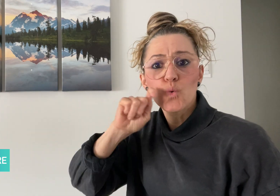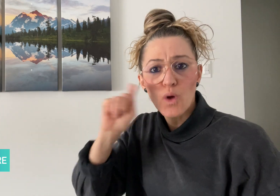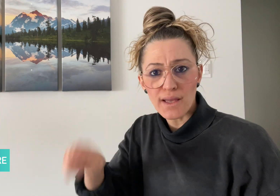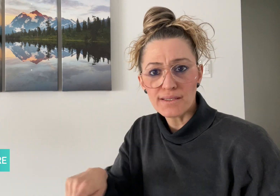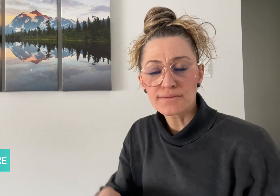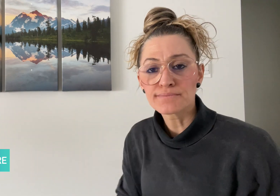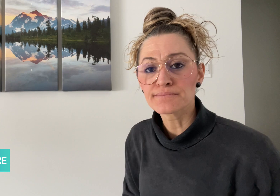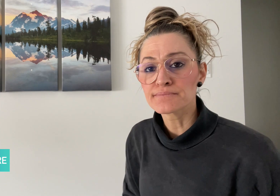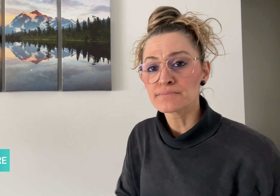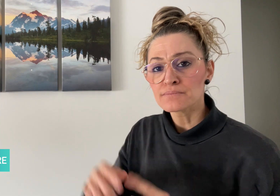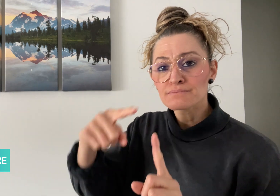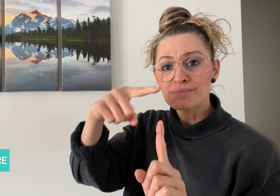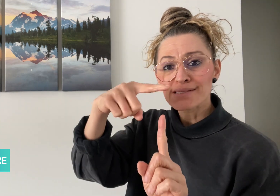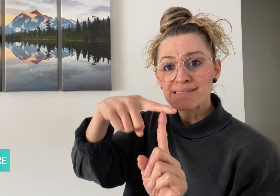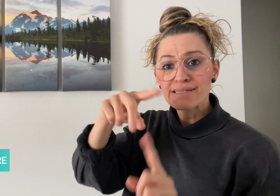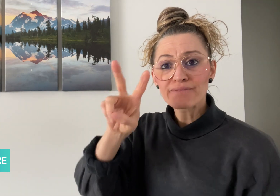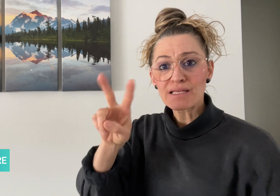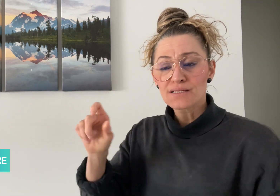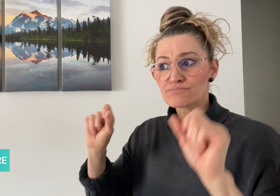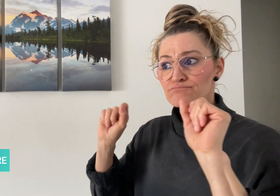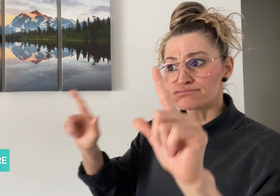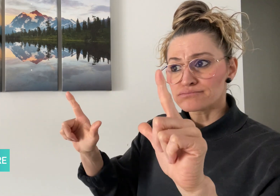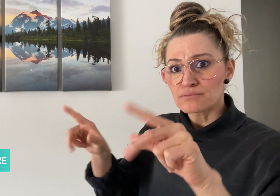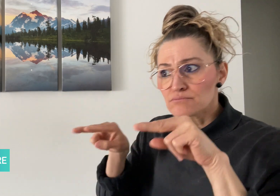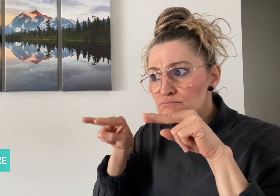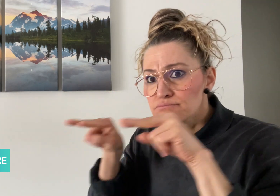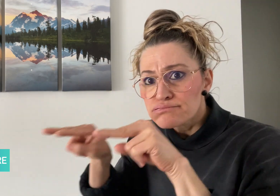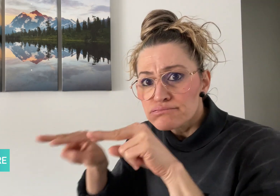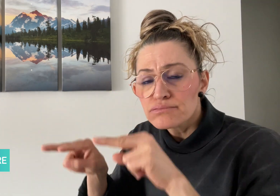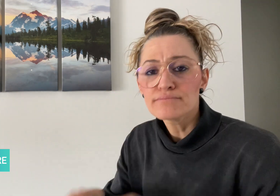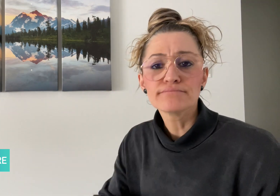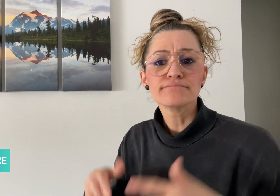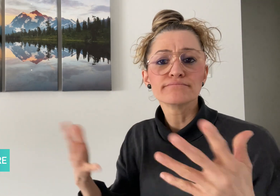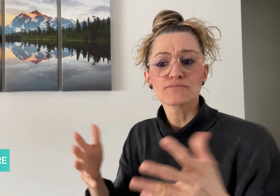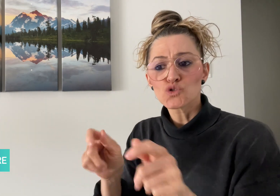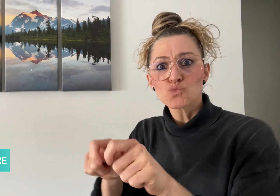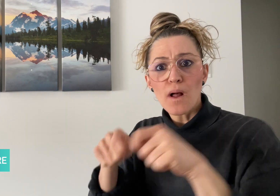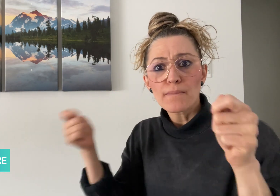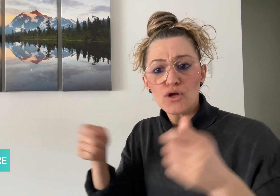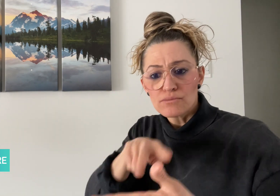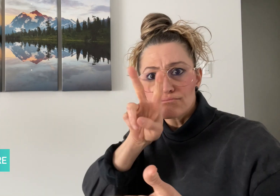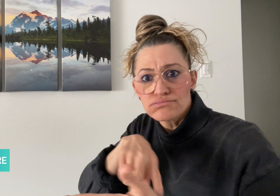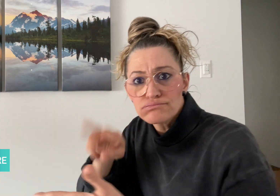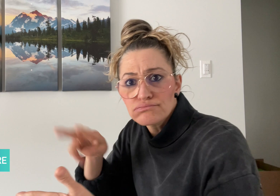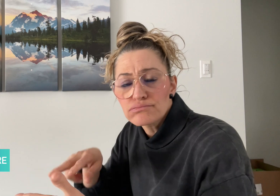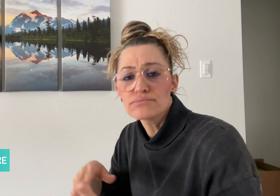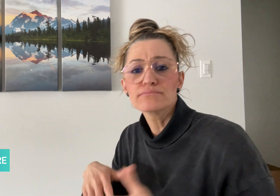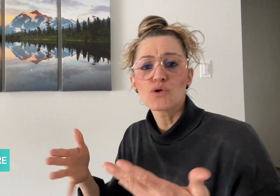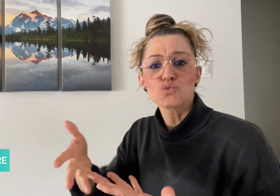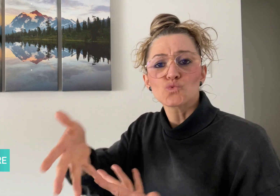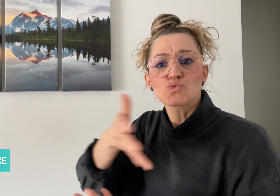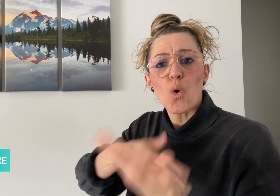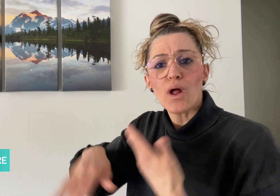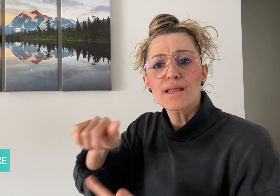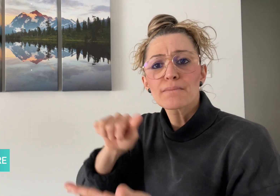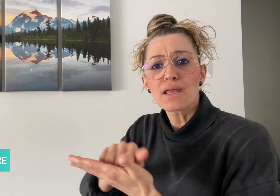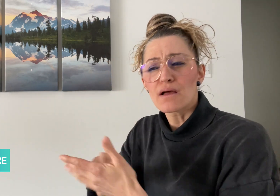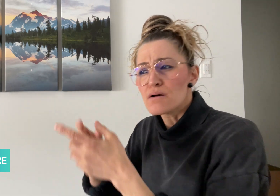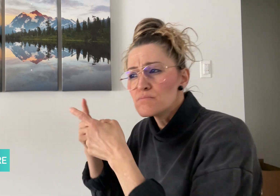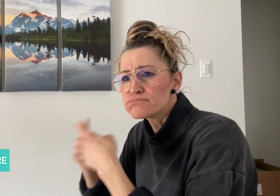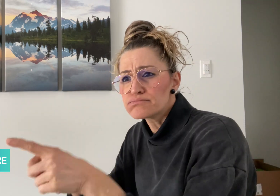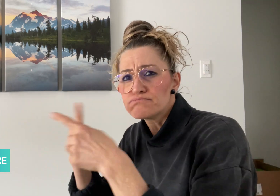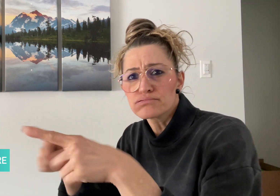TV, newspapers, social media channels are filled with news